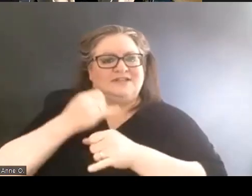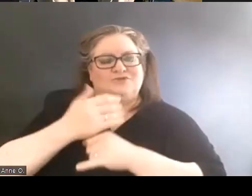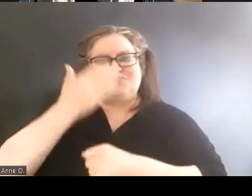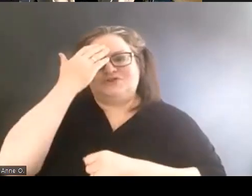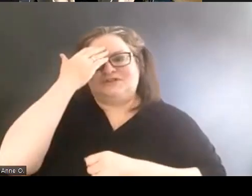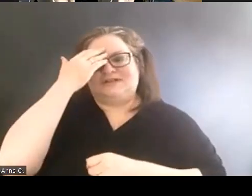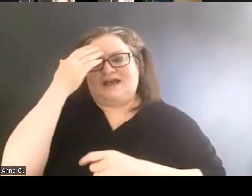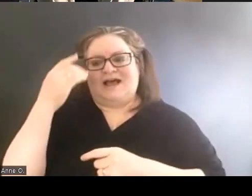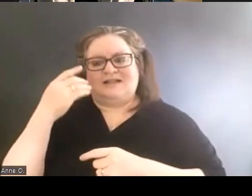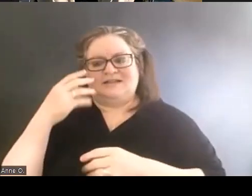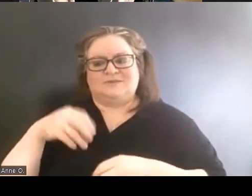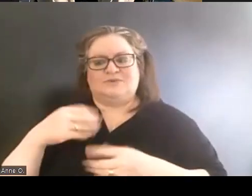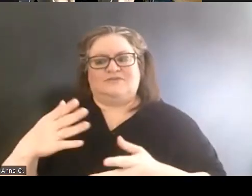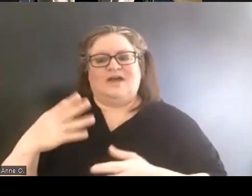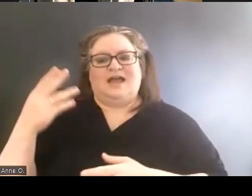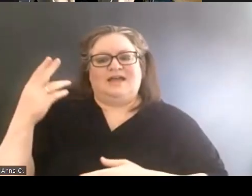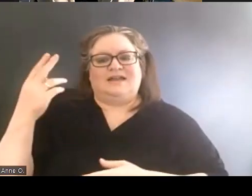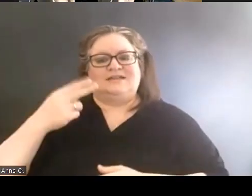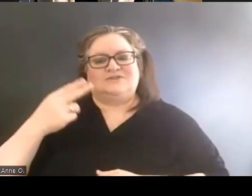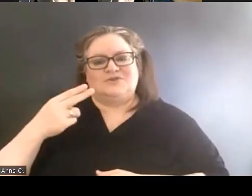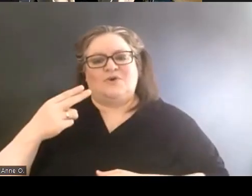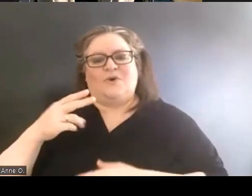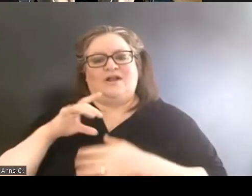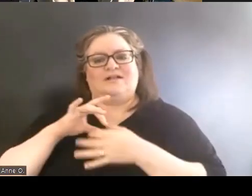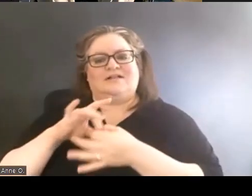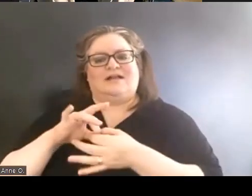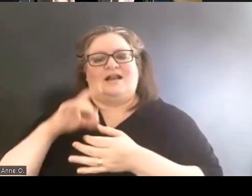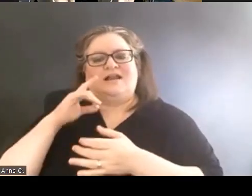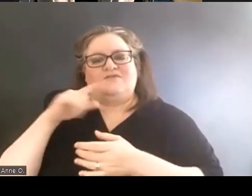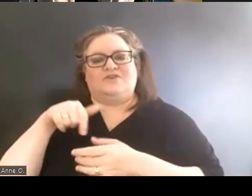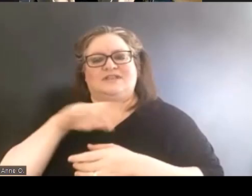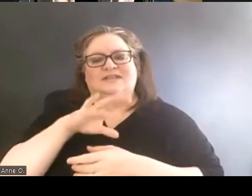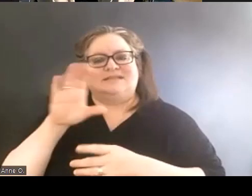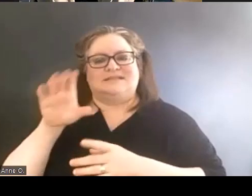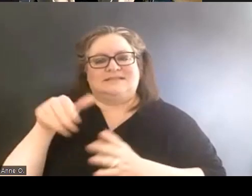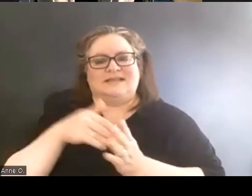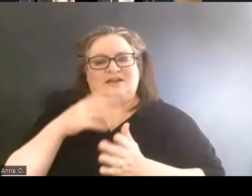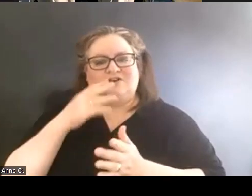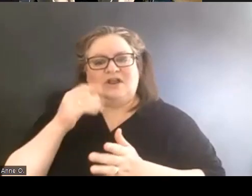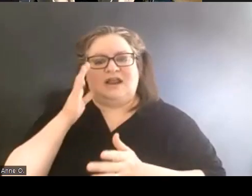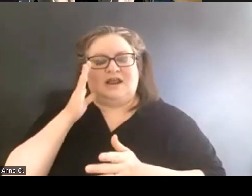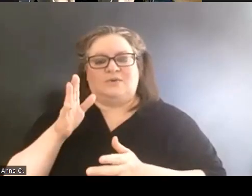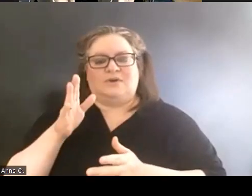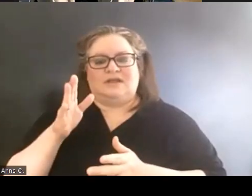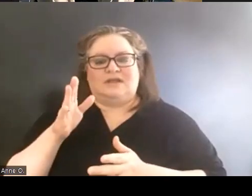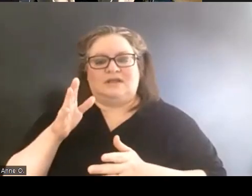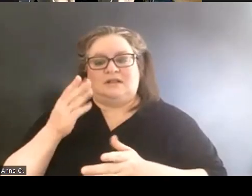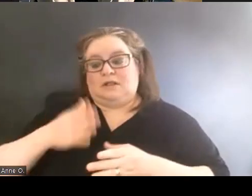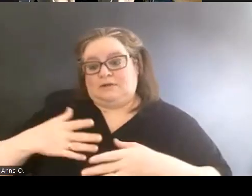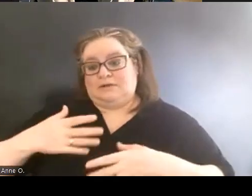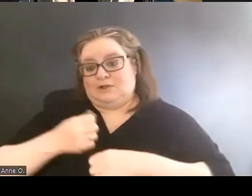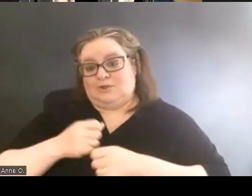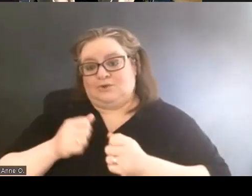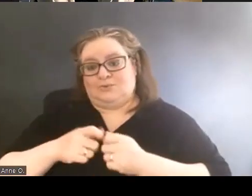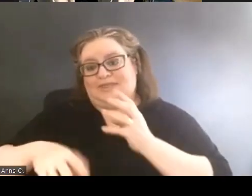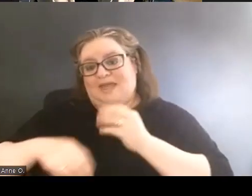and providing historical context for the center. And I'll just conclude with adding a little bit about,